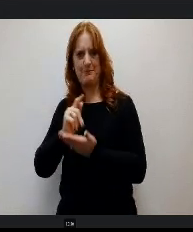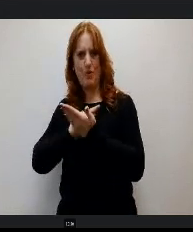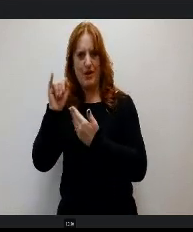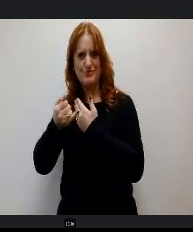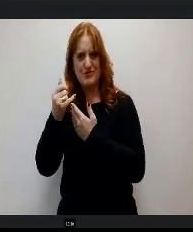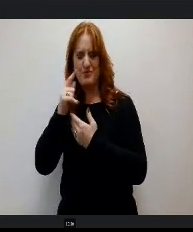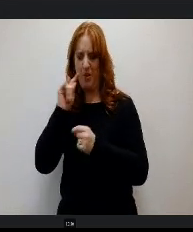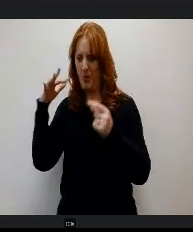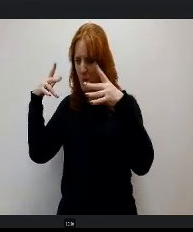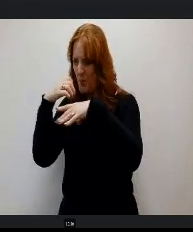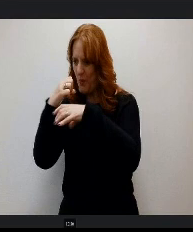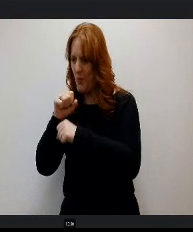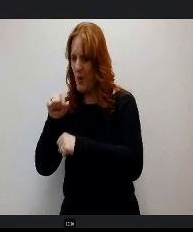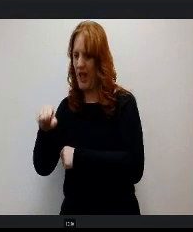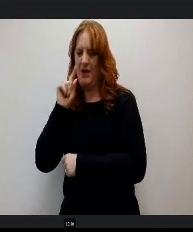standing by this little case in the back and.